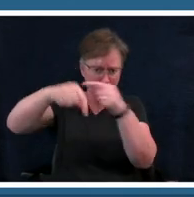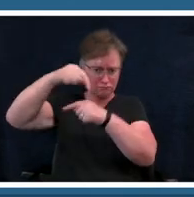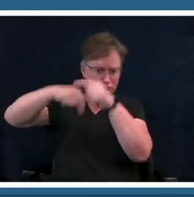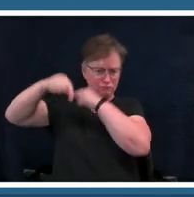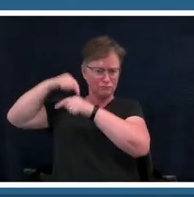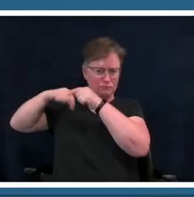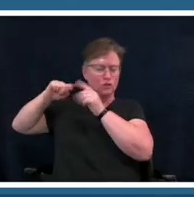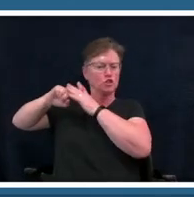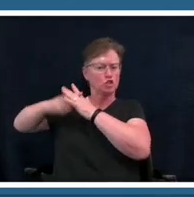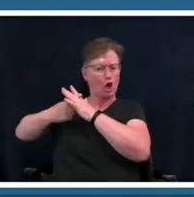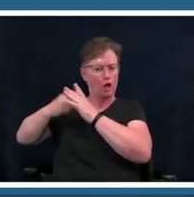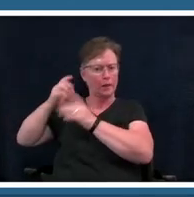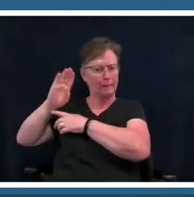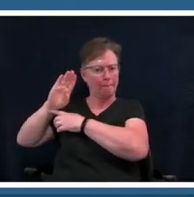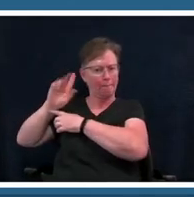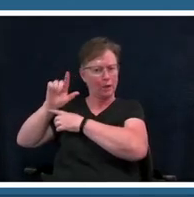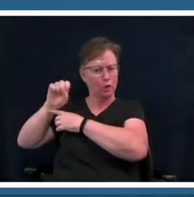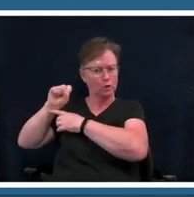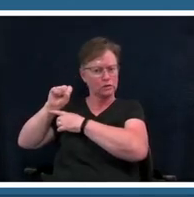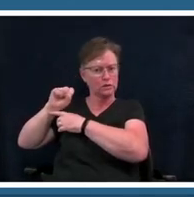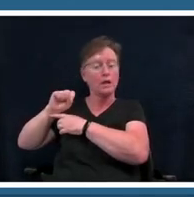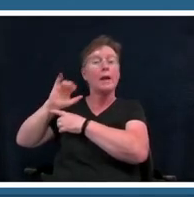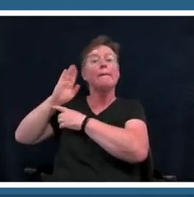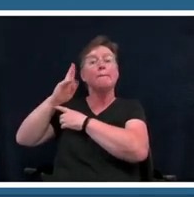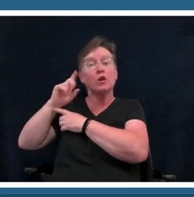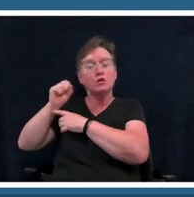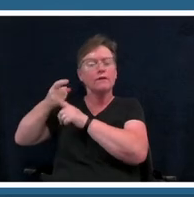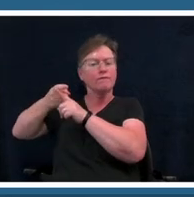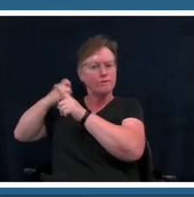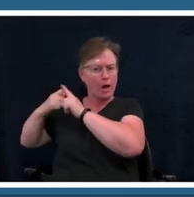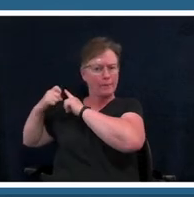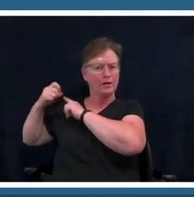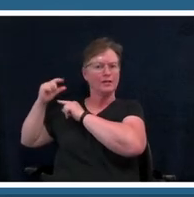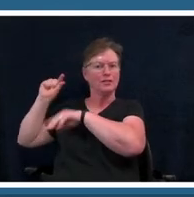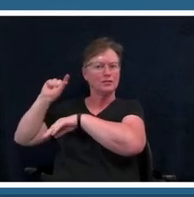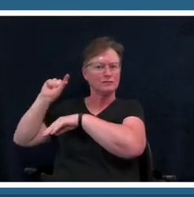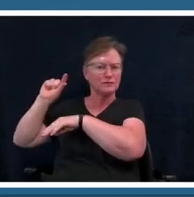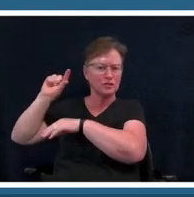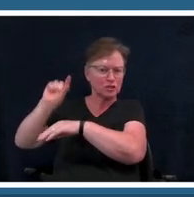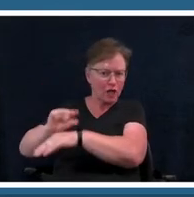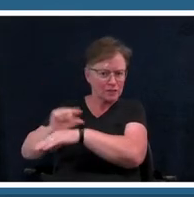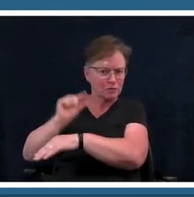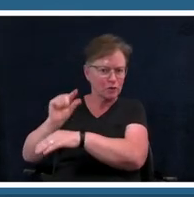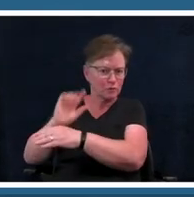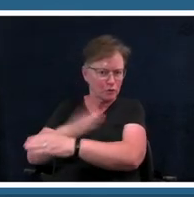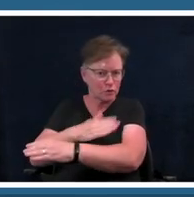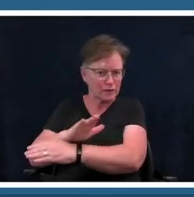blues is absolutely one of the most